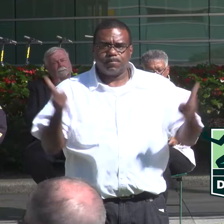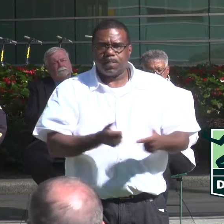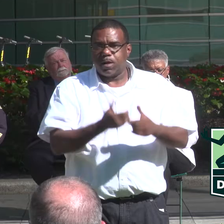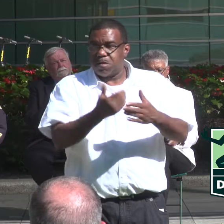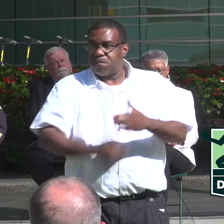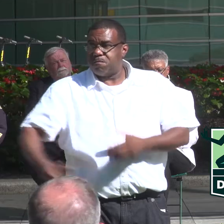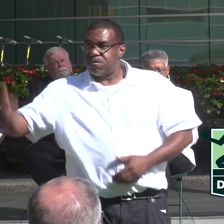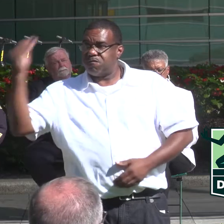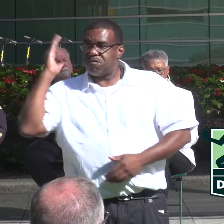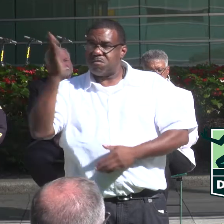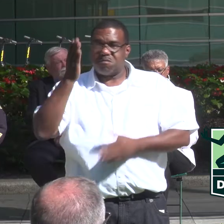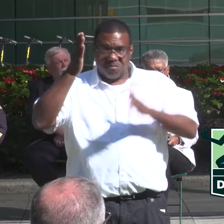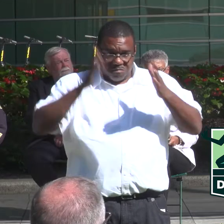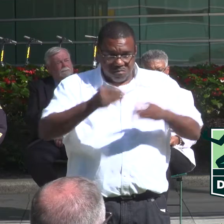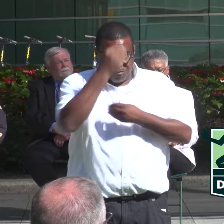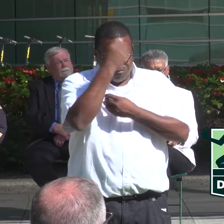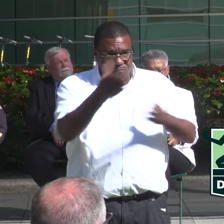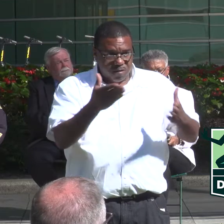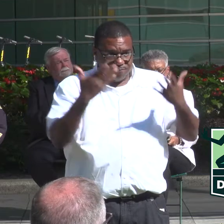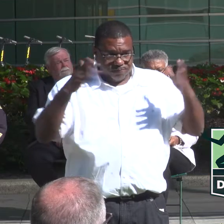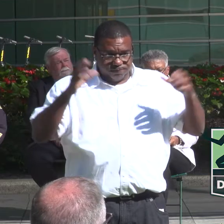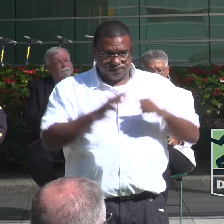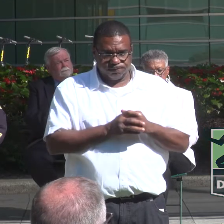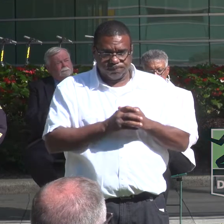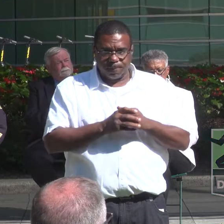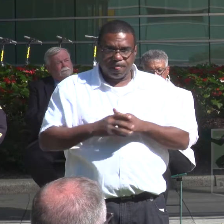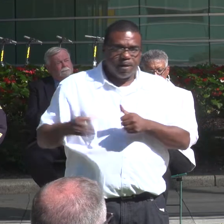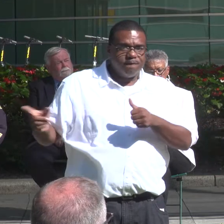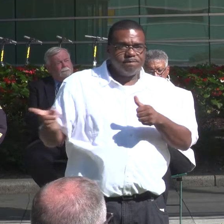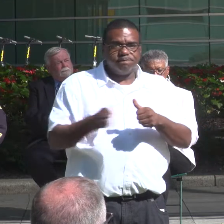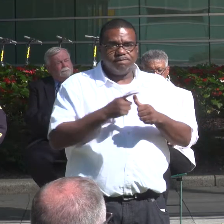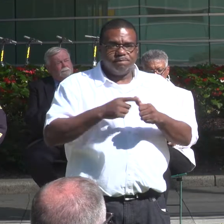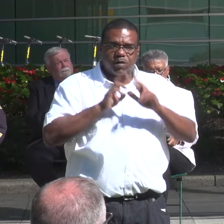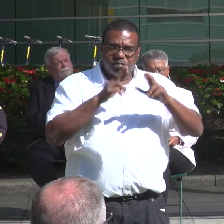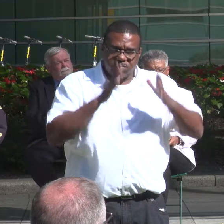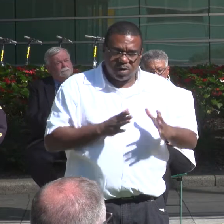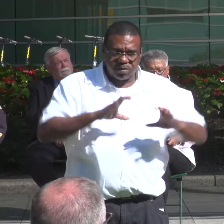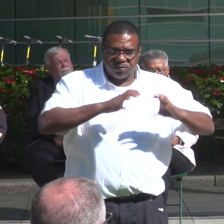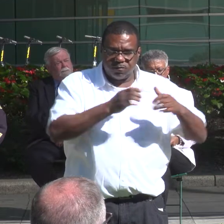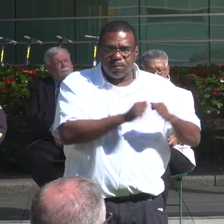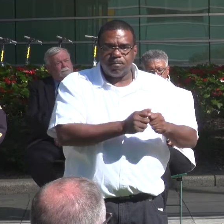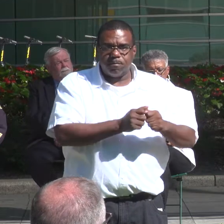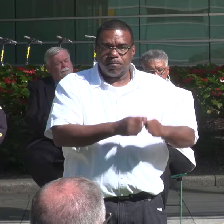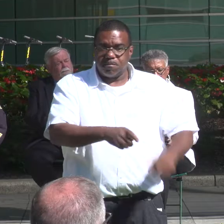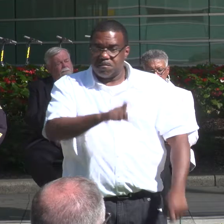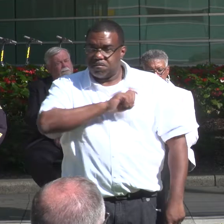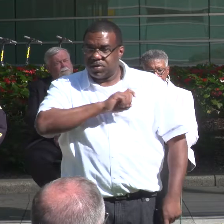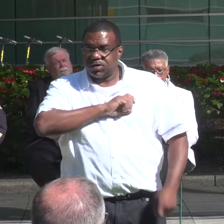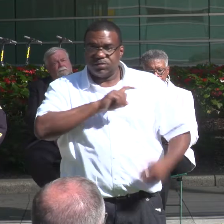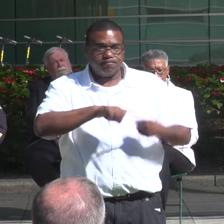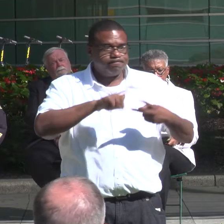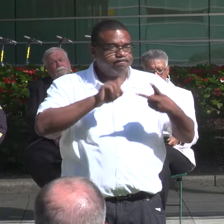SPEAKERS HAVE INDICATED THE FIRST RESPONDERS OF POLICE AND